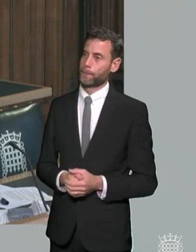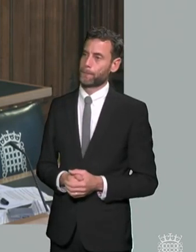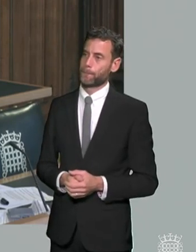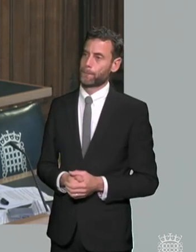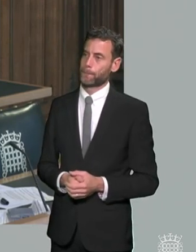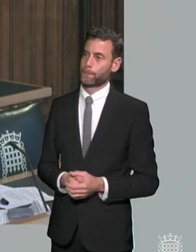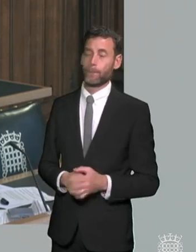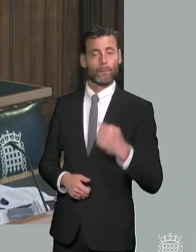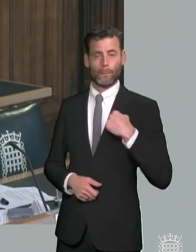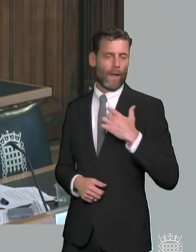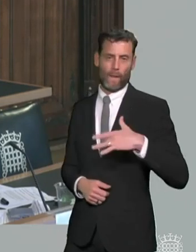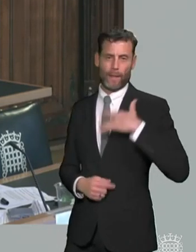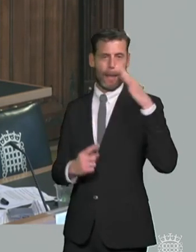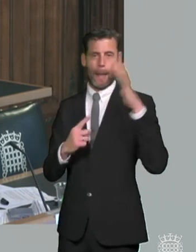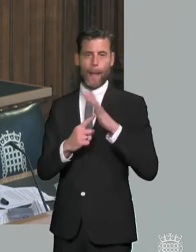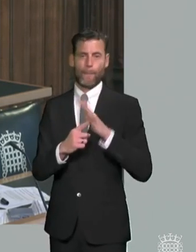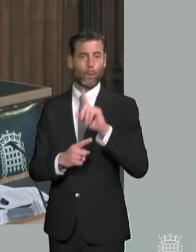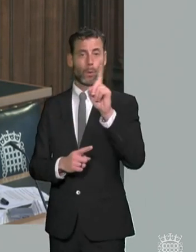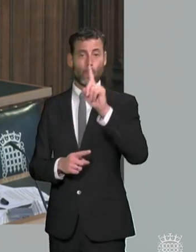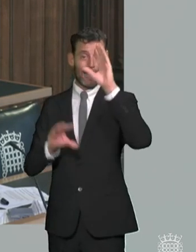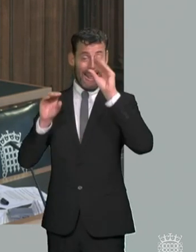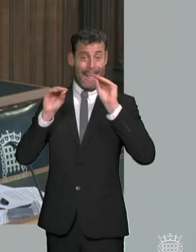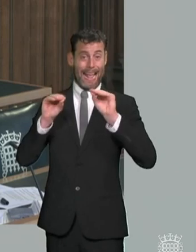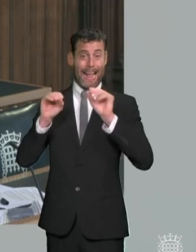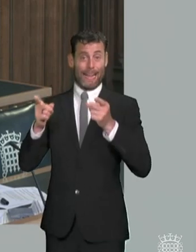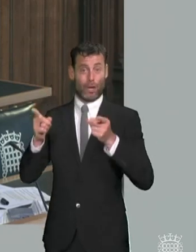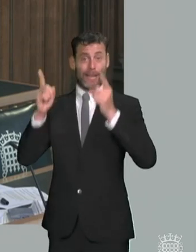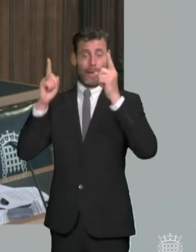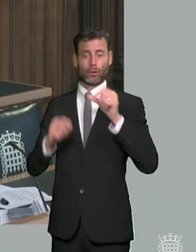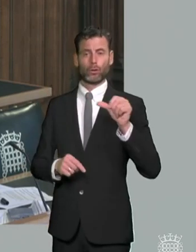um education professionals and school leaders should never feel like there's a conflict between